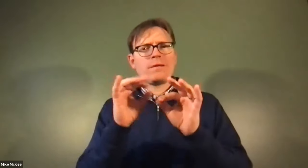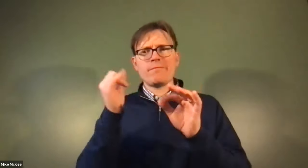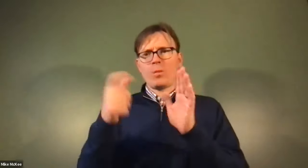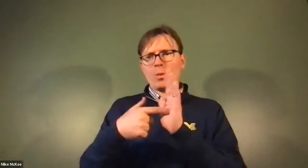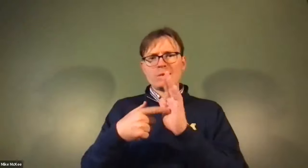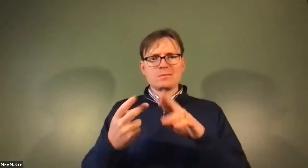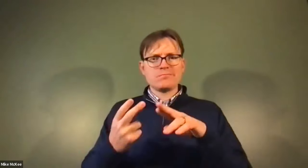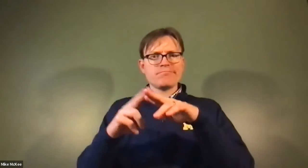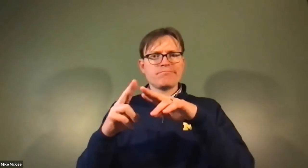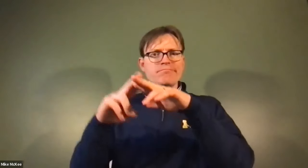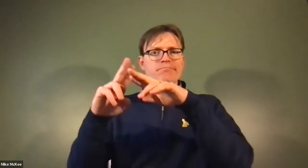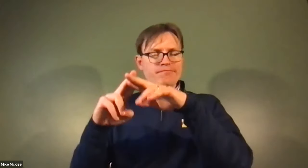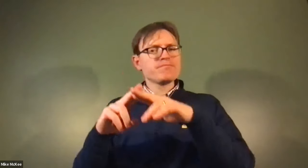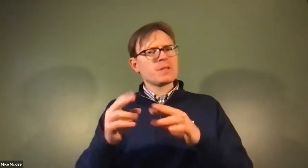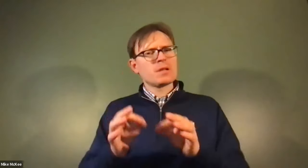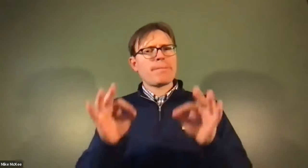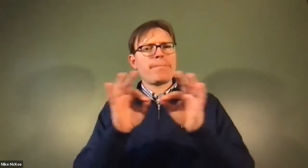James Cech: that's another risk for heart disease.